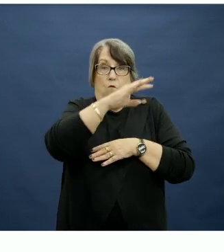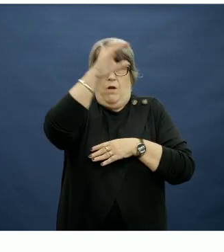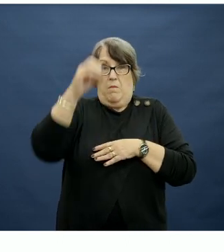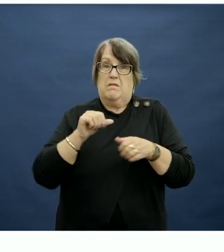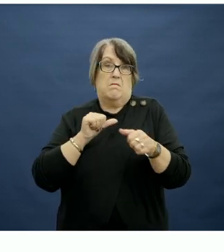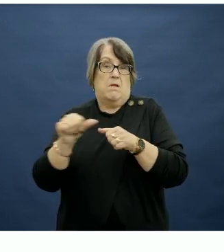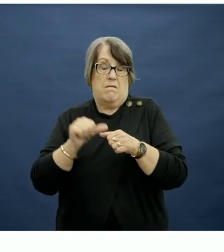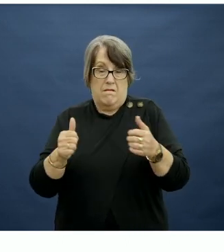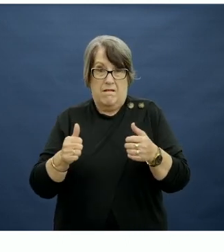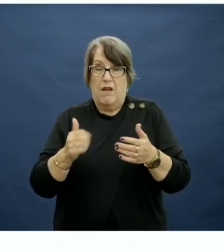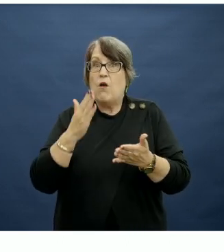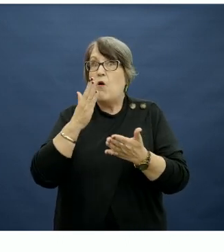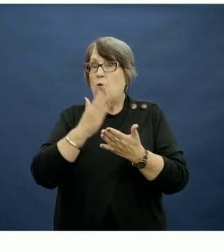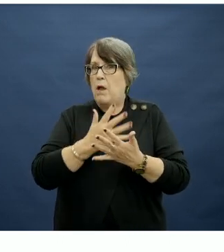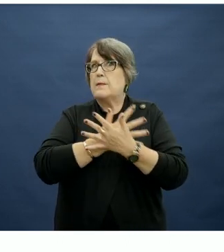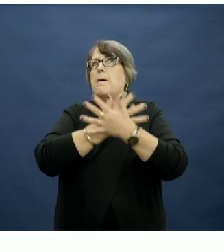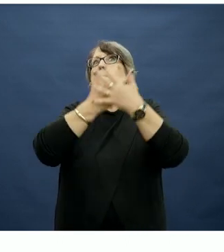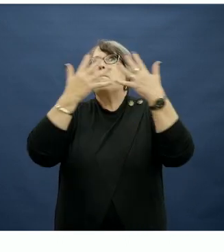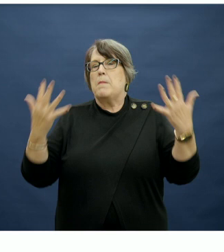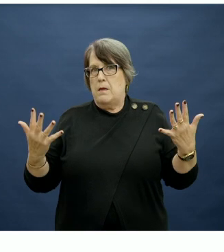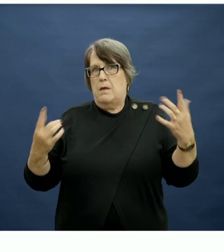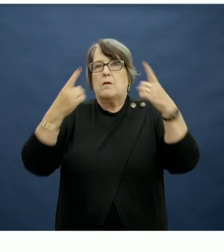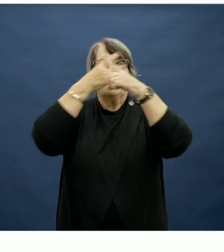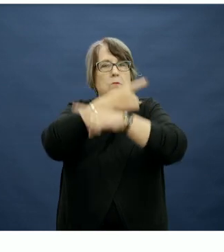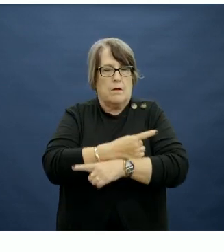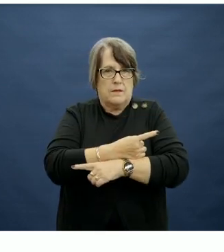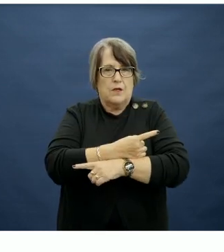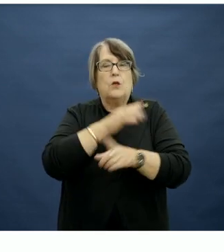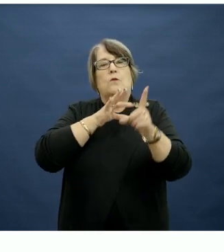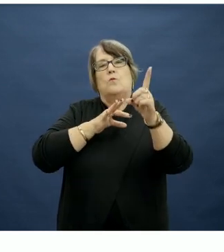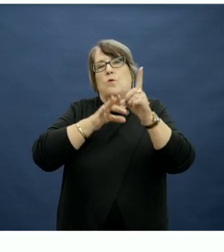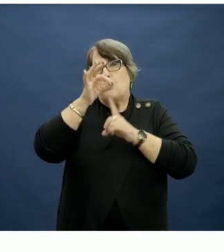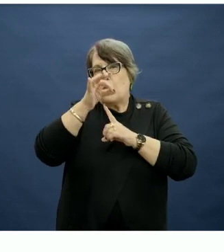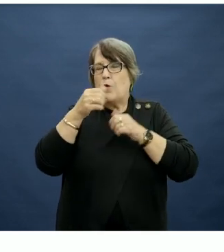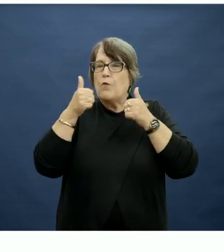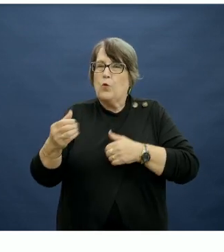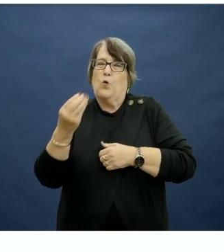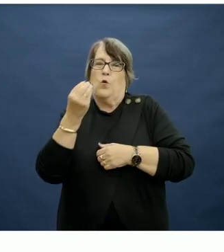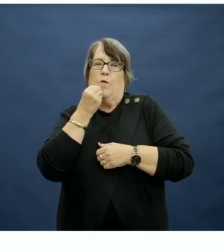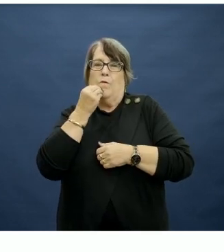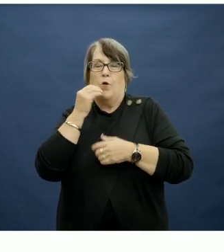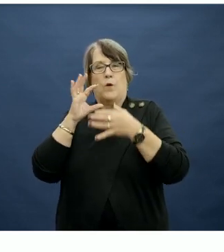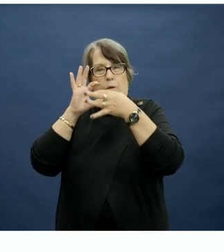So that's pretty big bang for buck to improve some of the nutrients associated with the